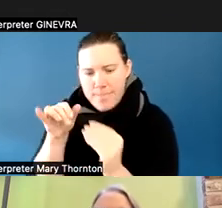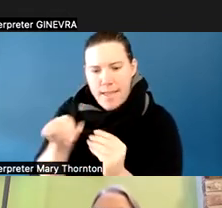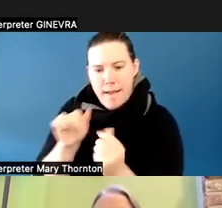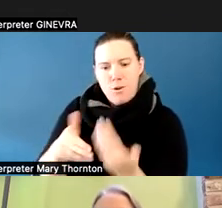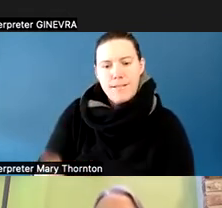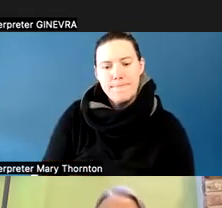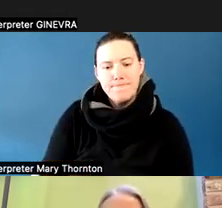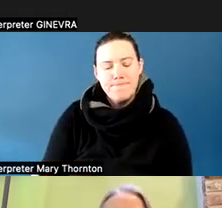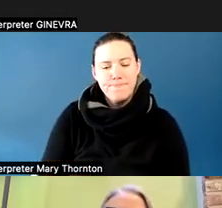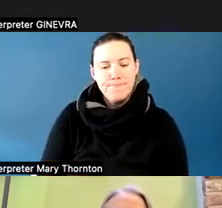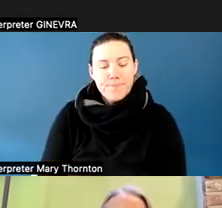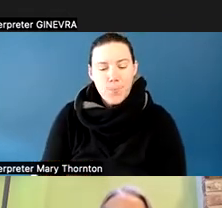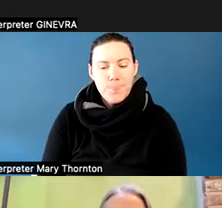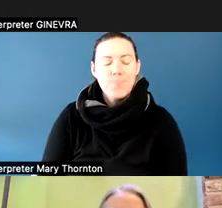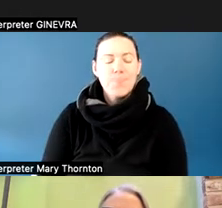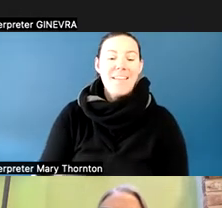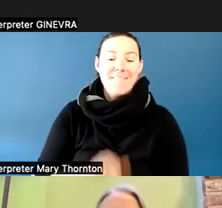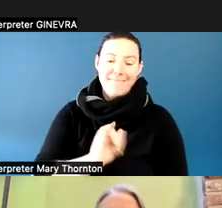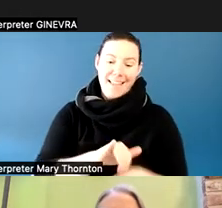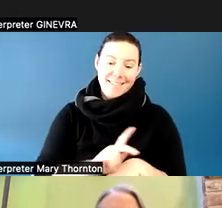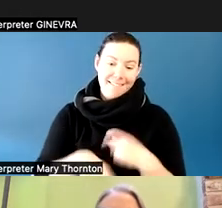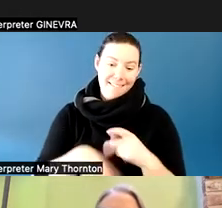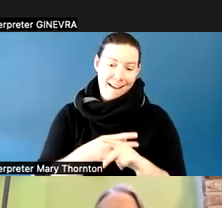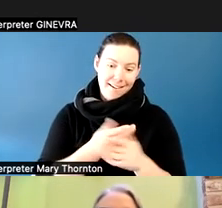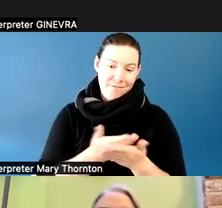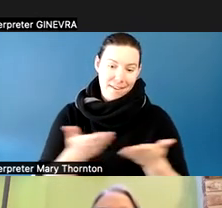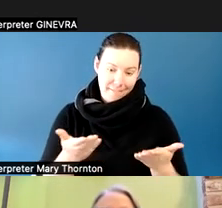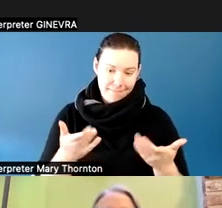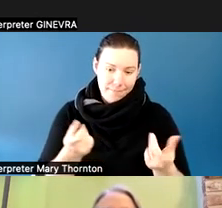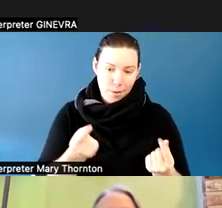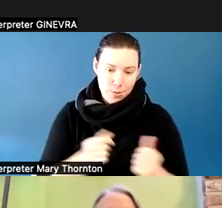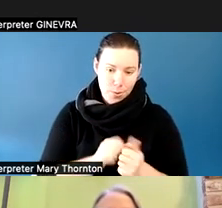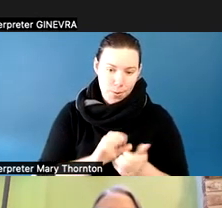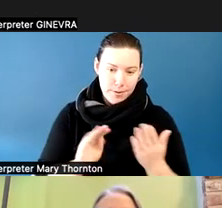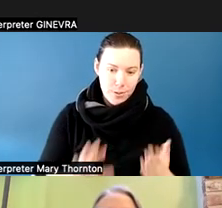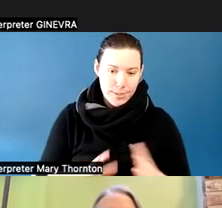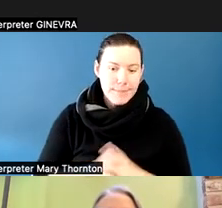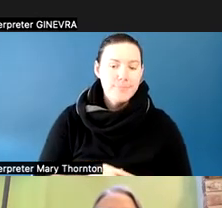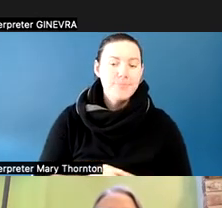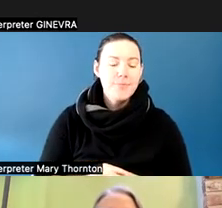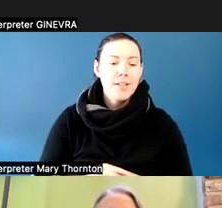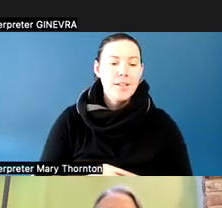are the kinds of things that we do with our students. The next slide here, is a picture